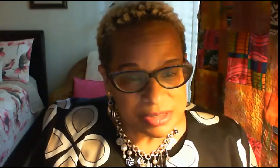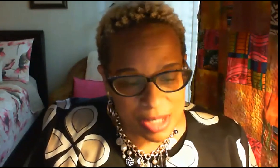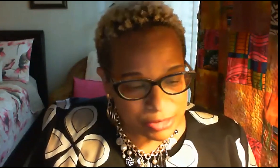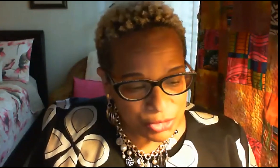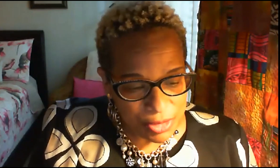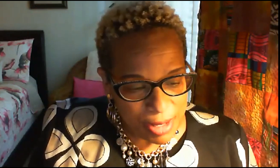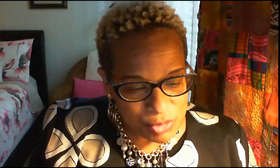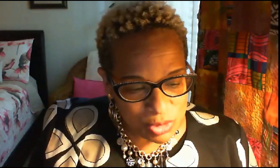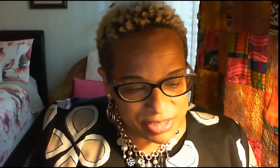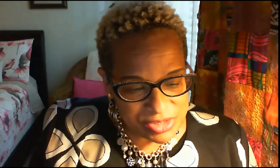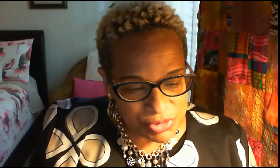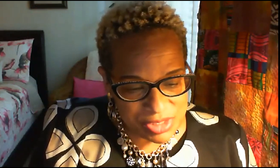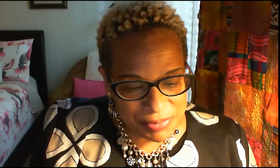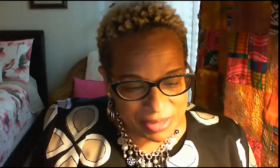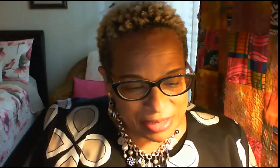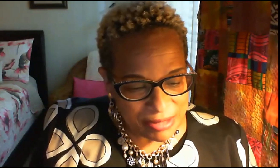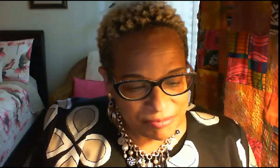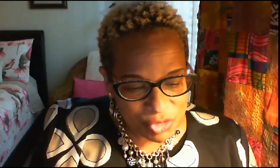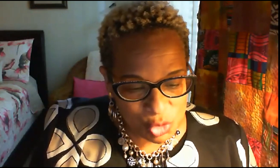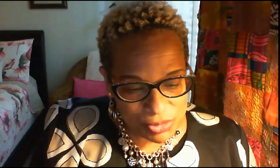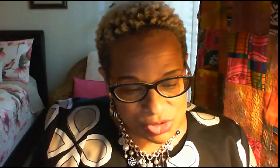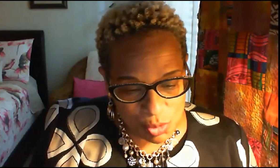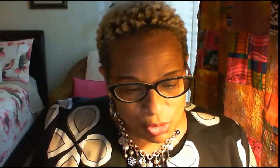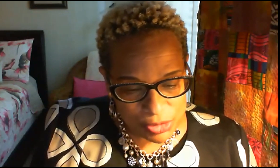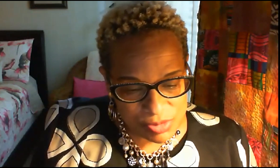dr abdullah is a recipient of numerous awards